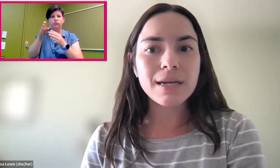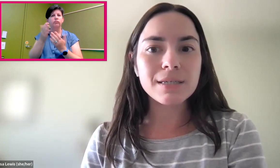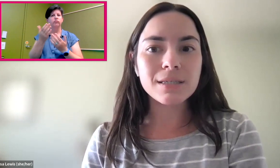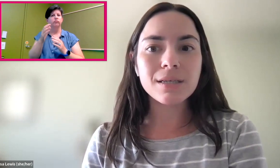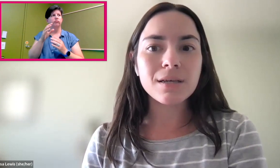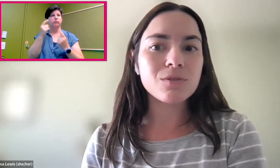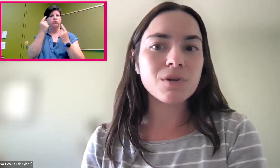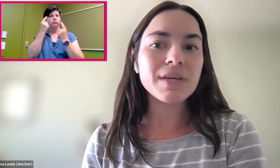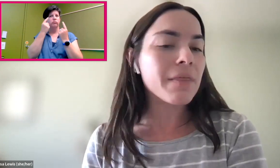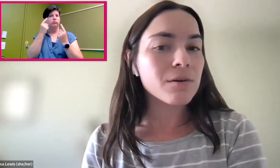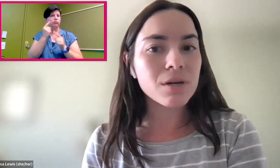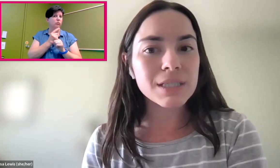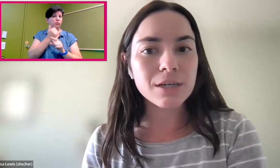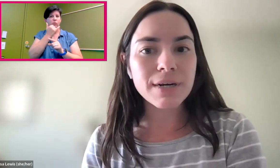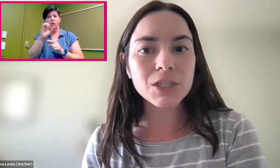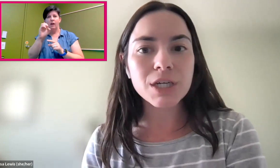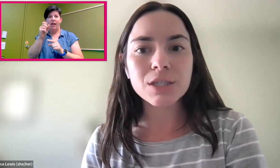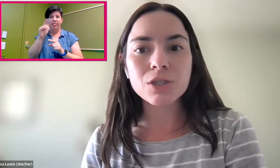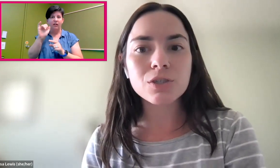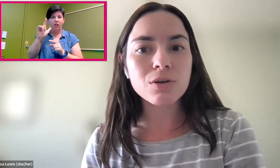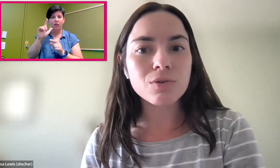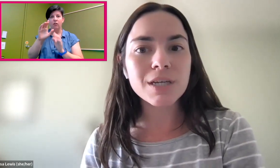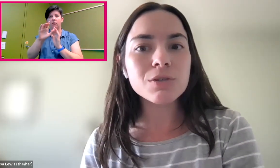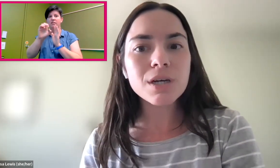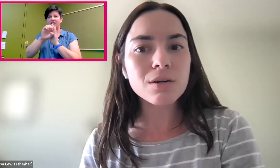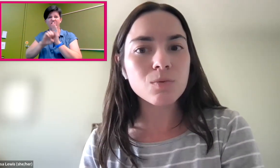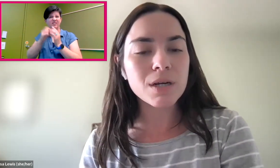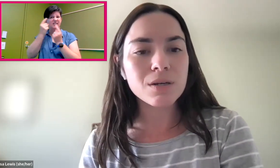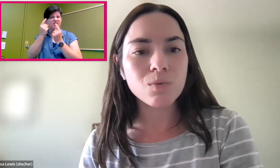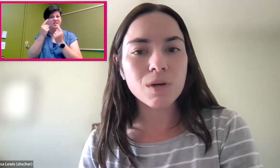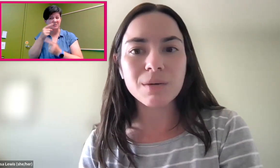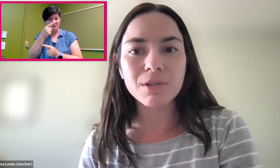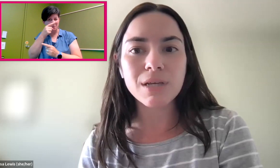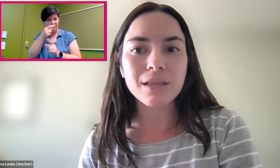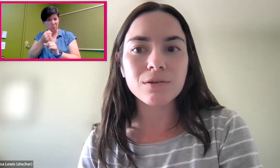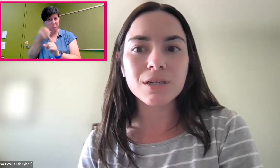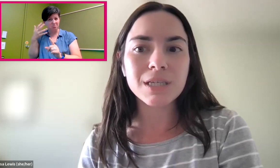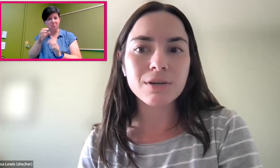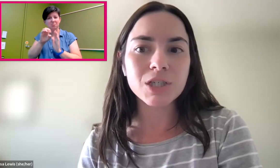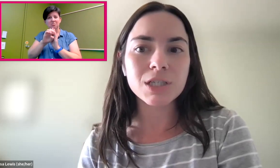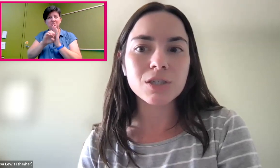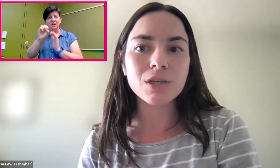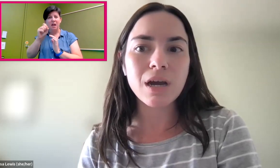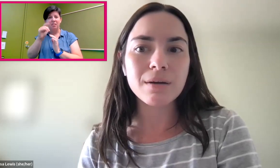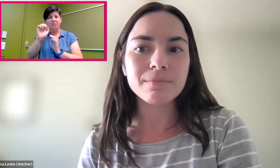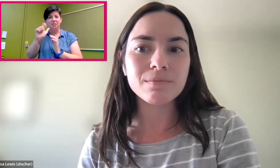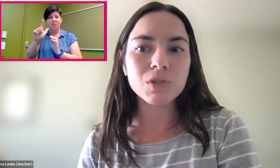is the ethical considerations. So can you share what some of those ethical considerations--